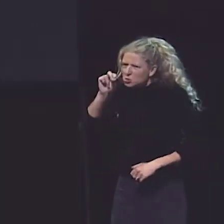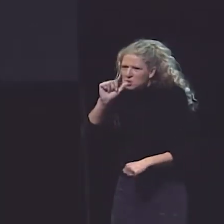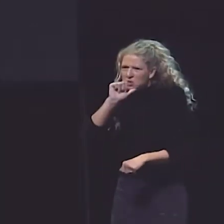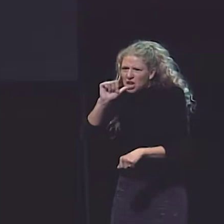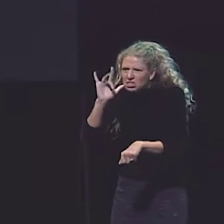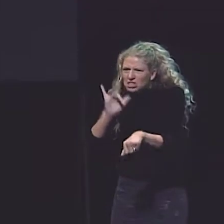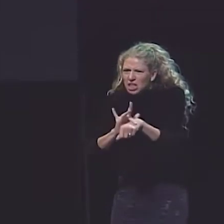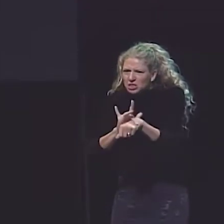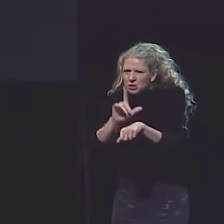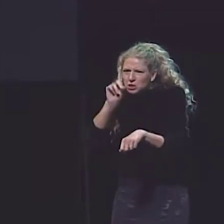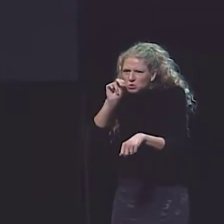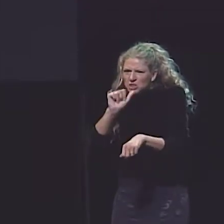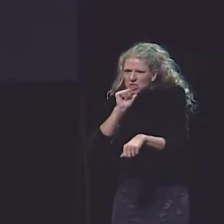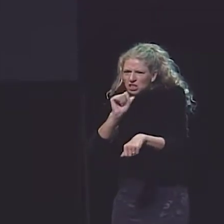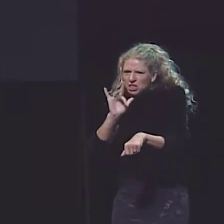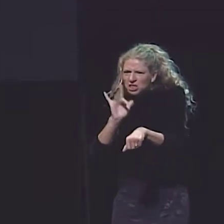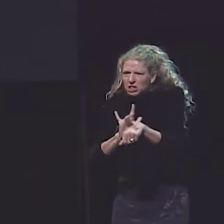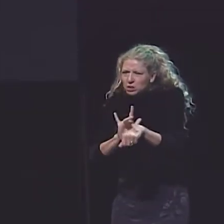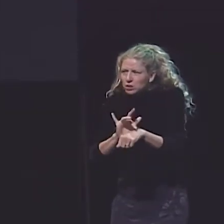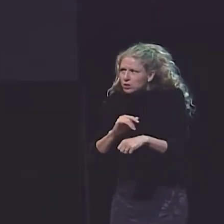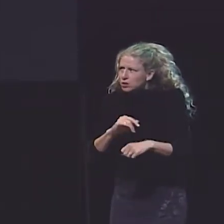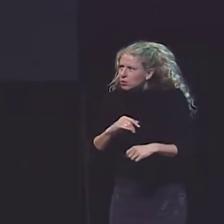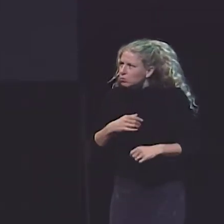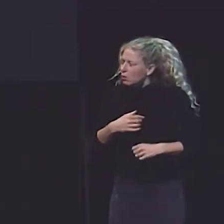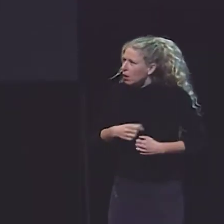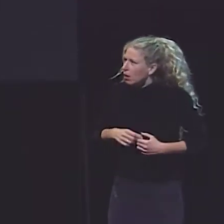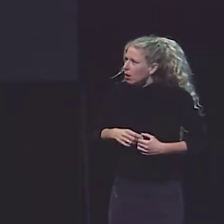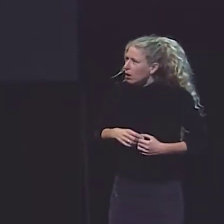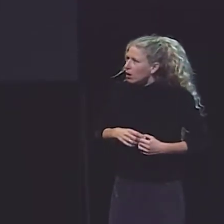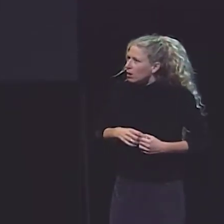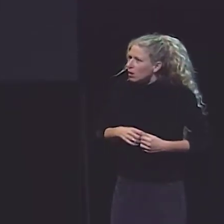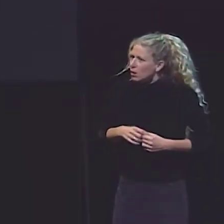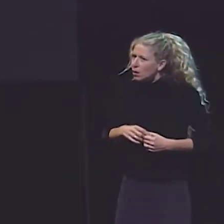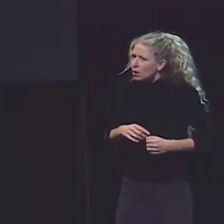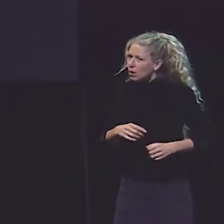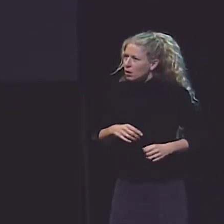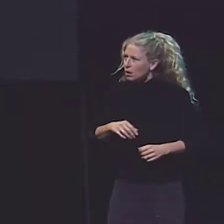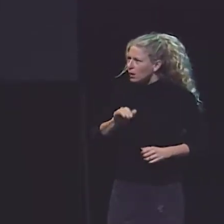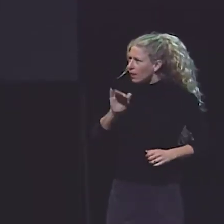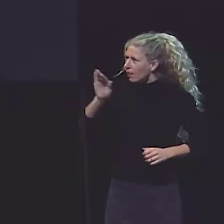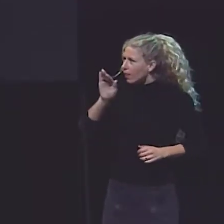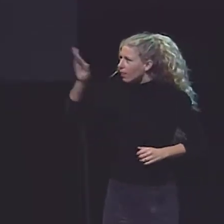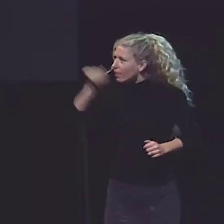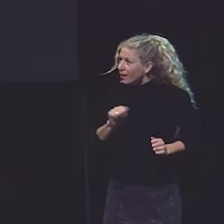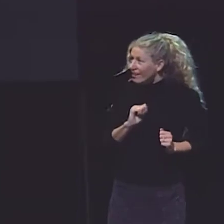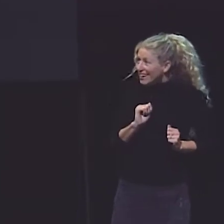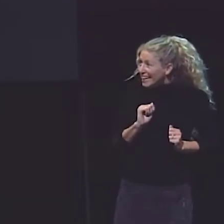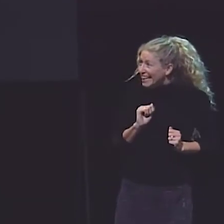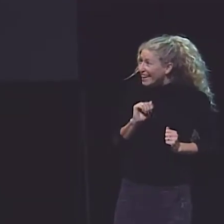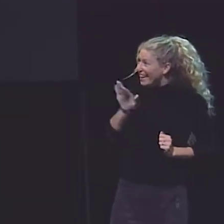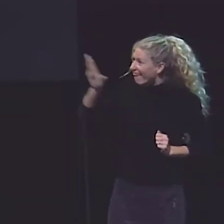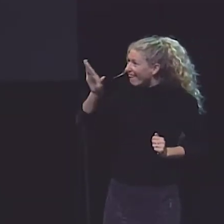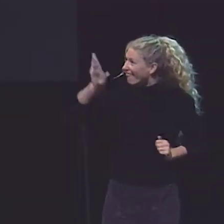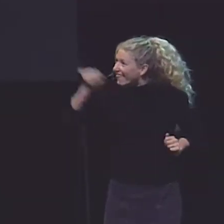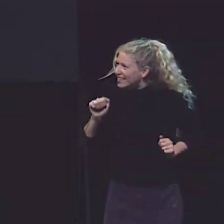DO NOT TOUCH. DO NOT TOUCH. WELL, I COULD JUST TOUCH IT.